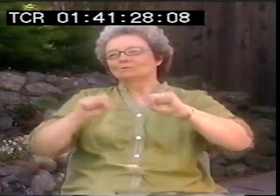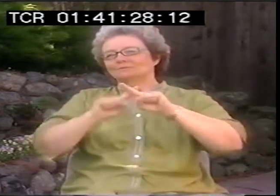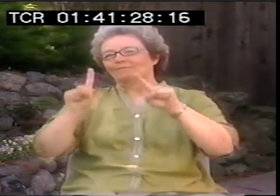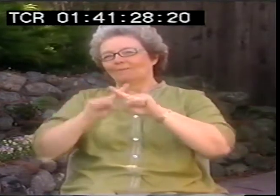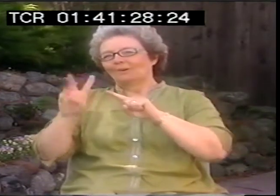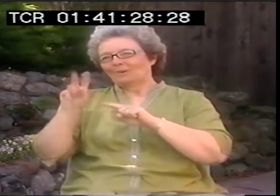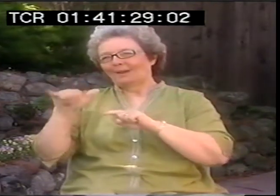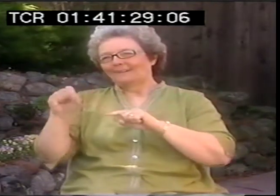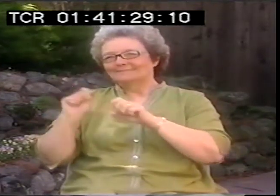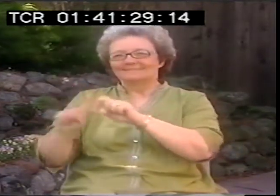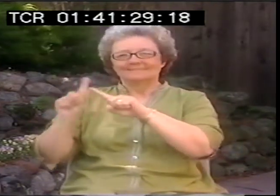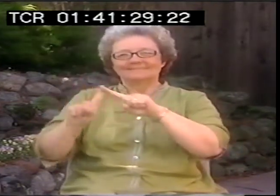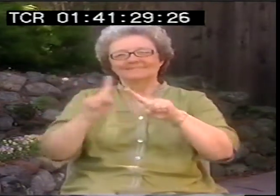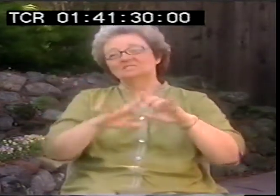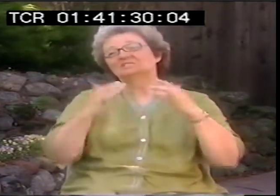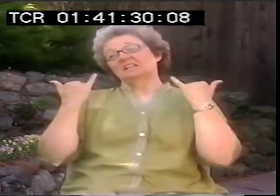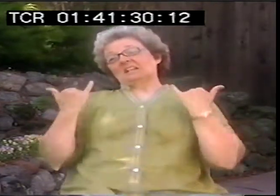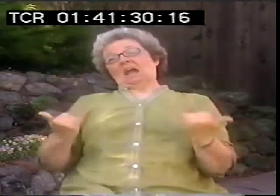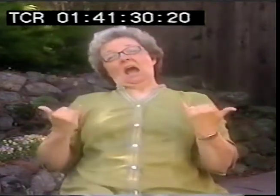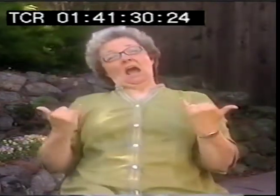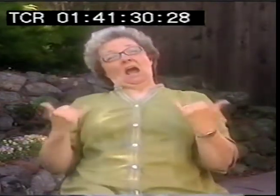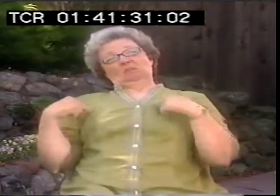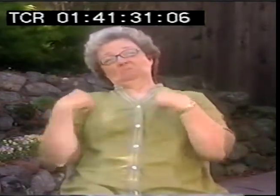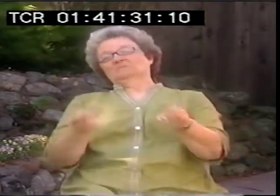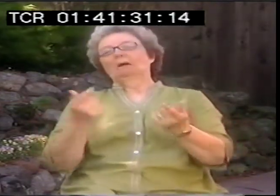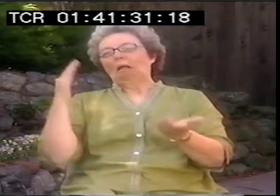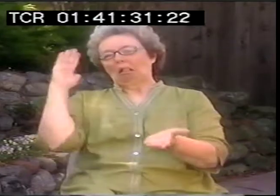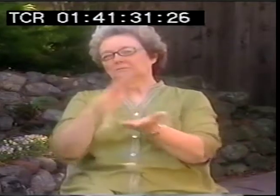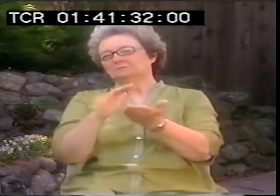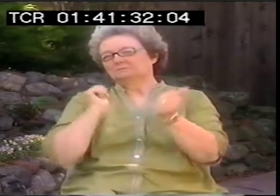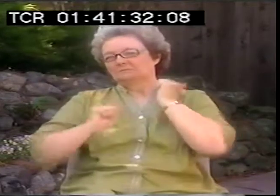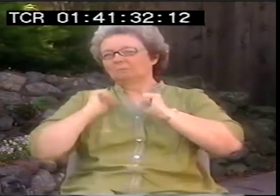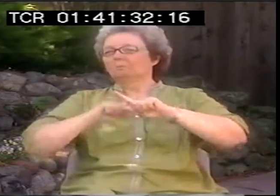to see how the audiences react. I perform less and less now.